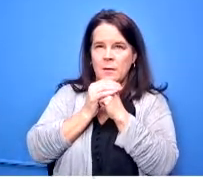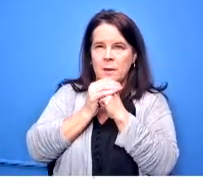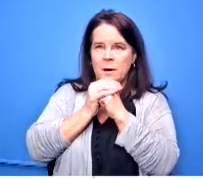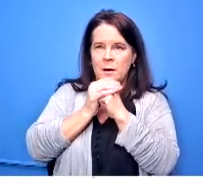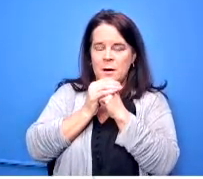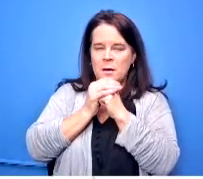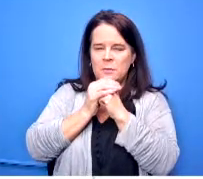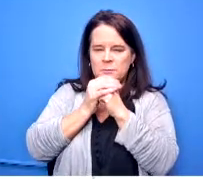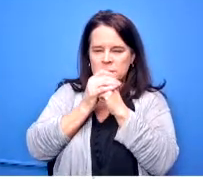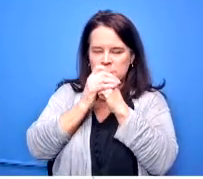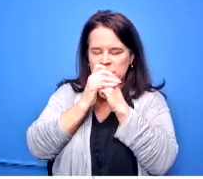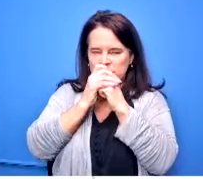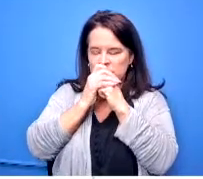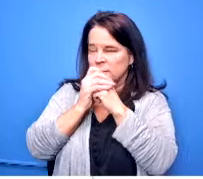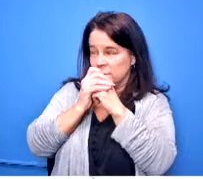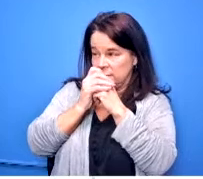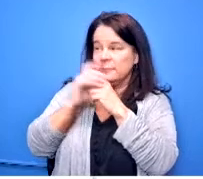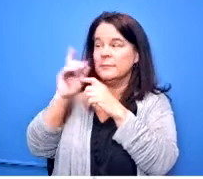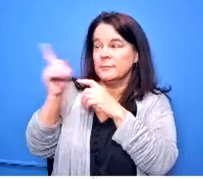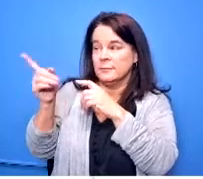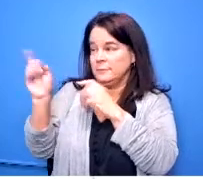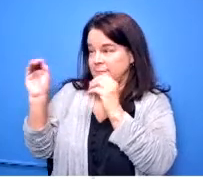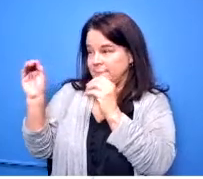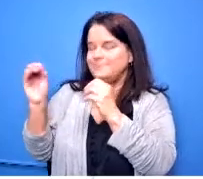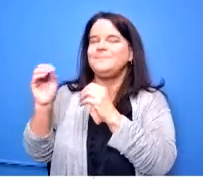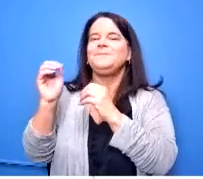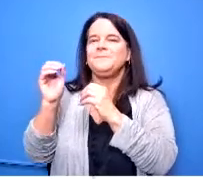see there are no oh there is one can you explain to me how then it now works